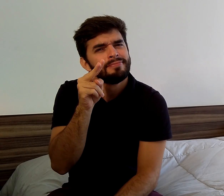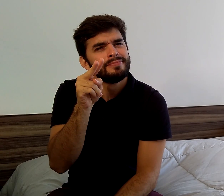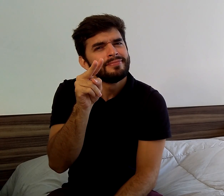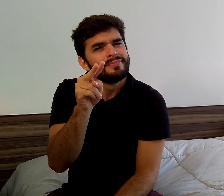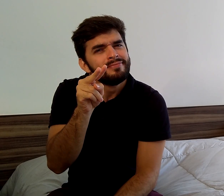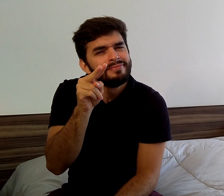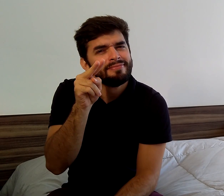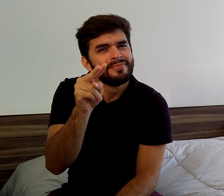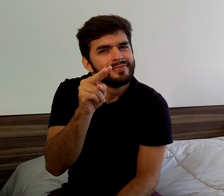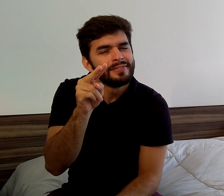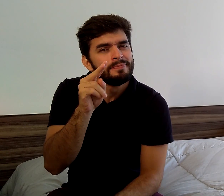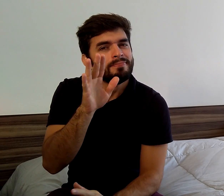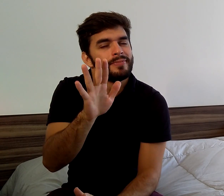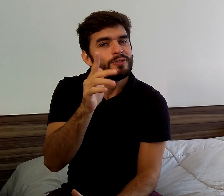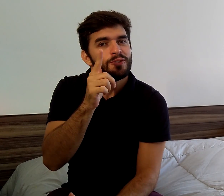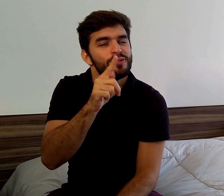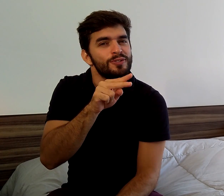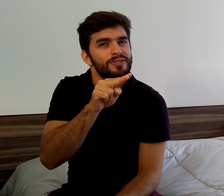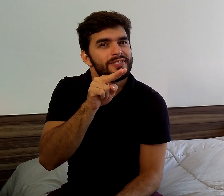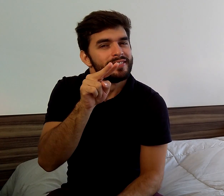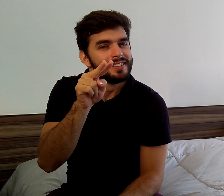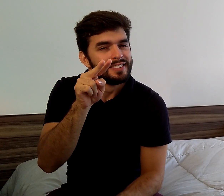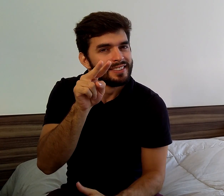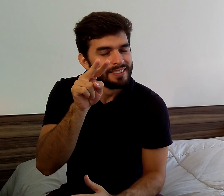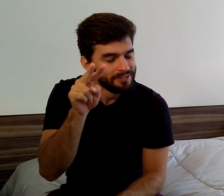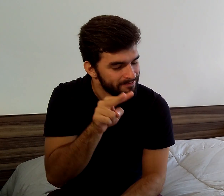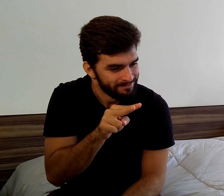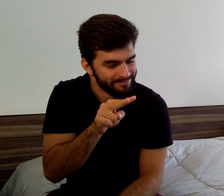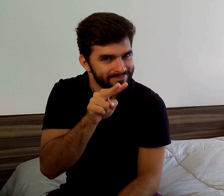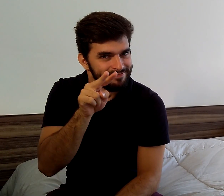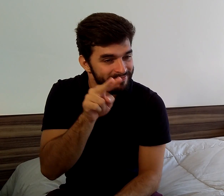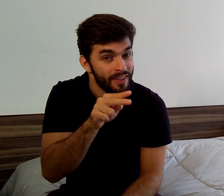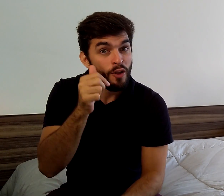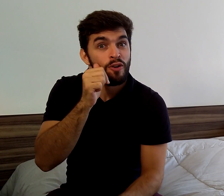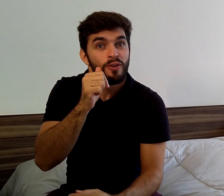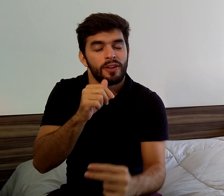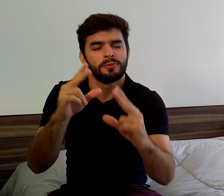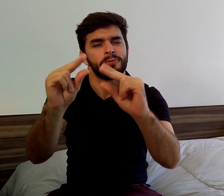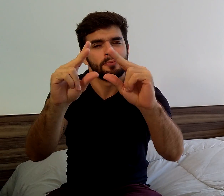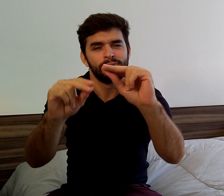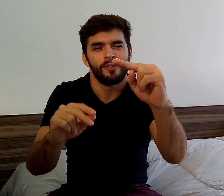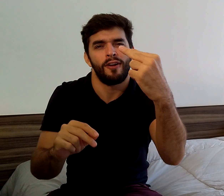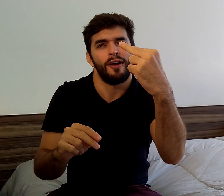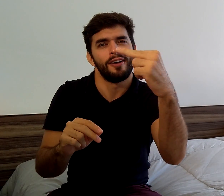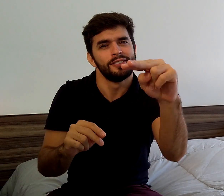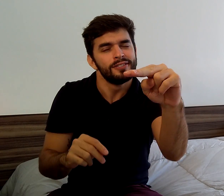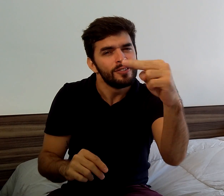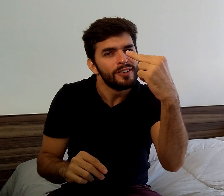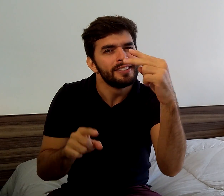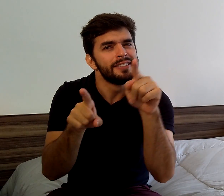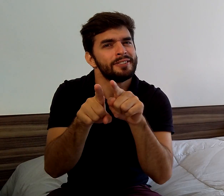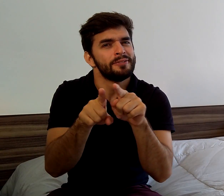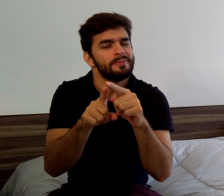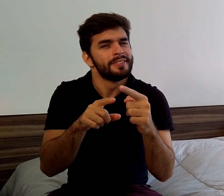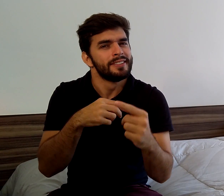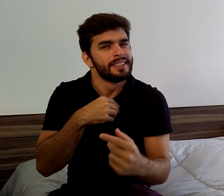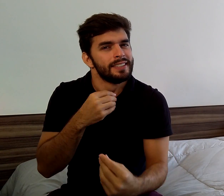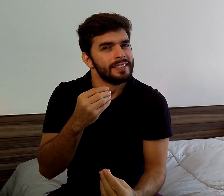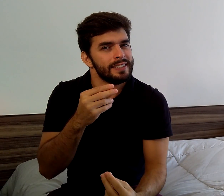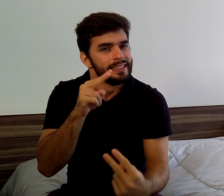I tried to look away, but I couldn't. She was talking to her friend.